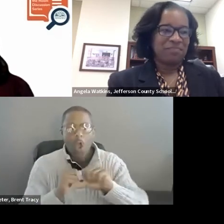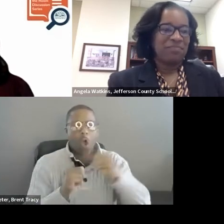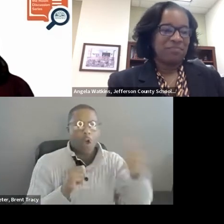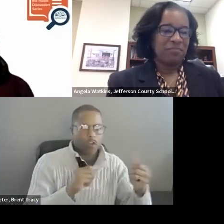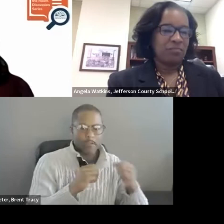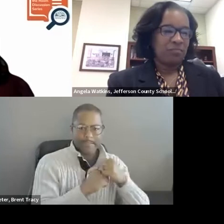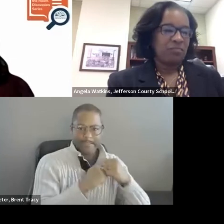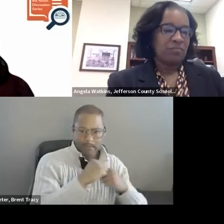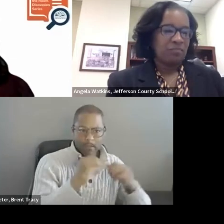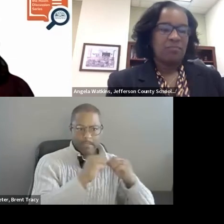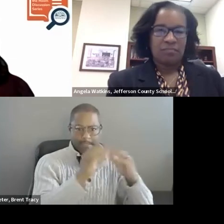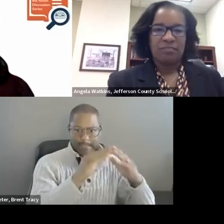Do we already have PLCs?